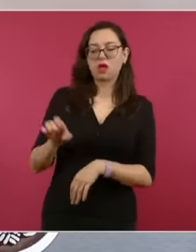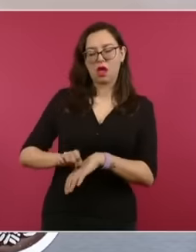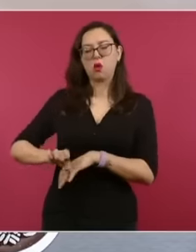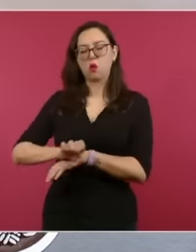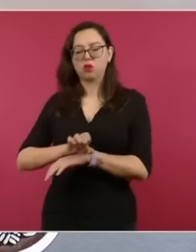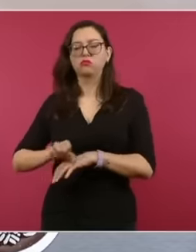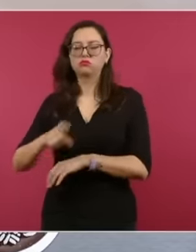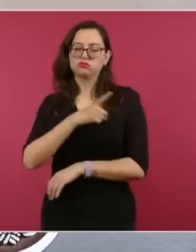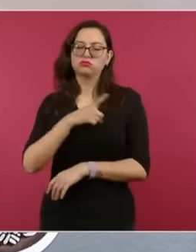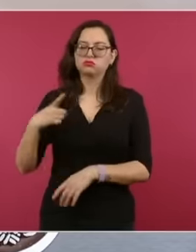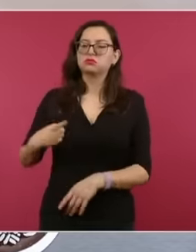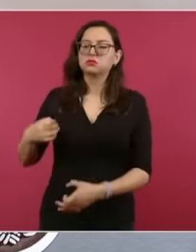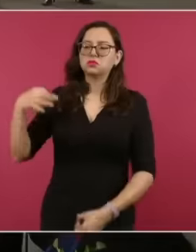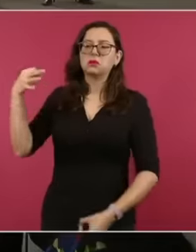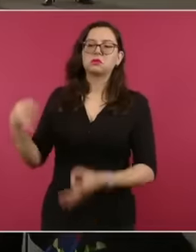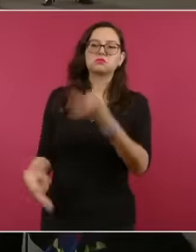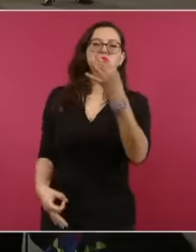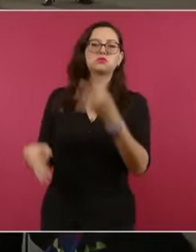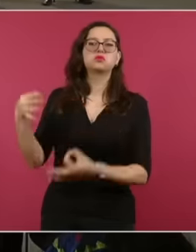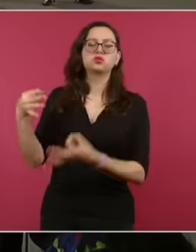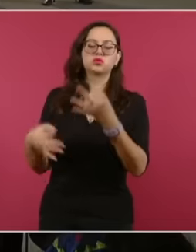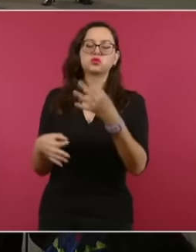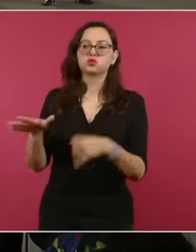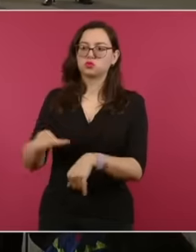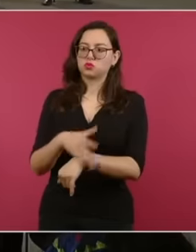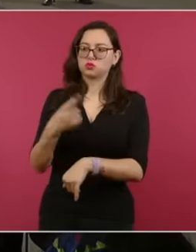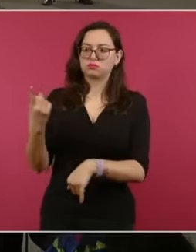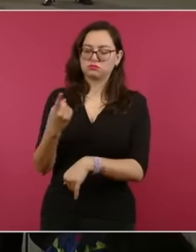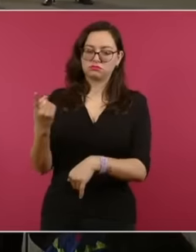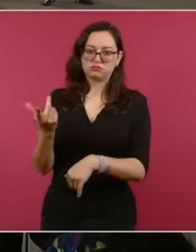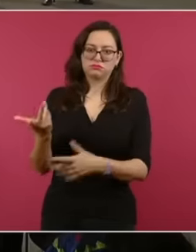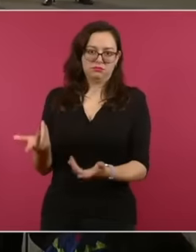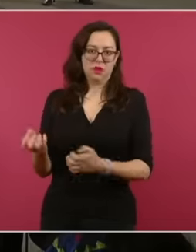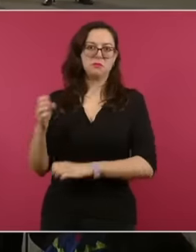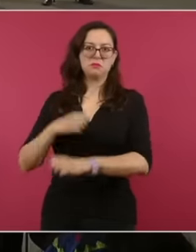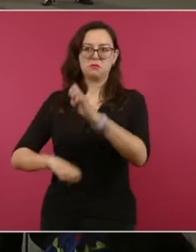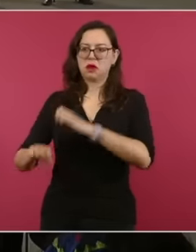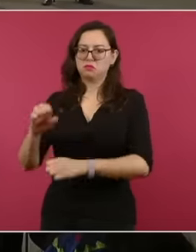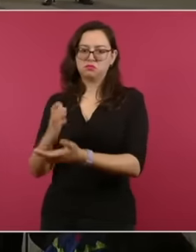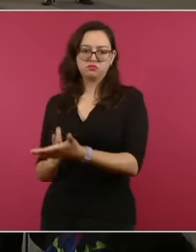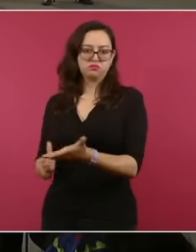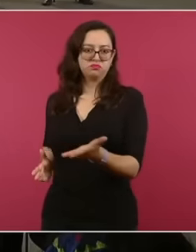for its flagrant transgression of the inviolability of our embassy as seen below with that